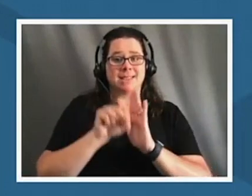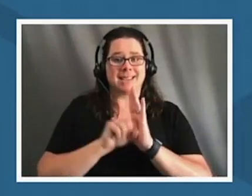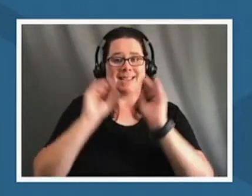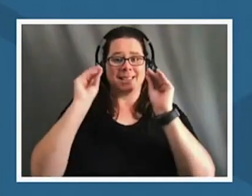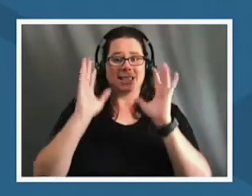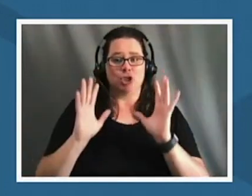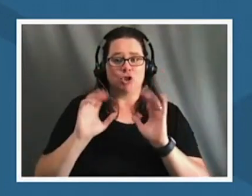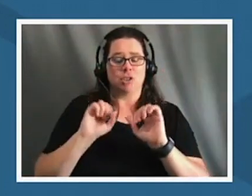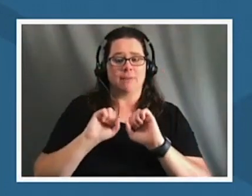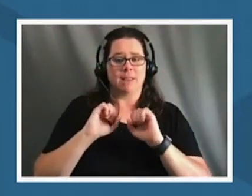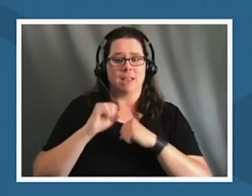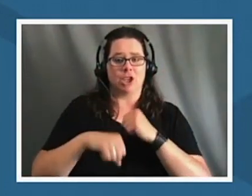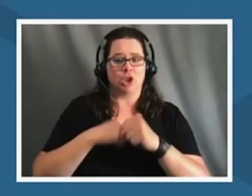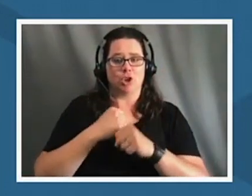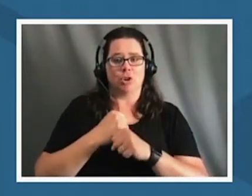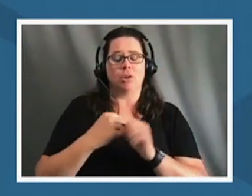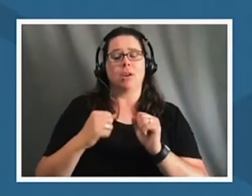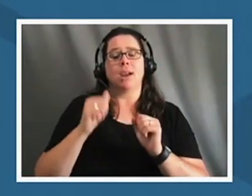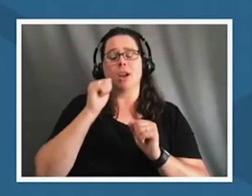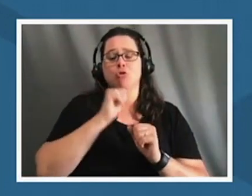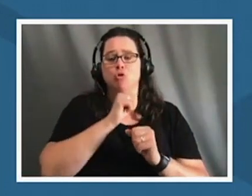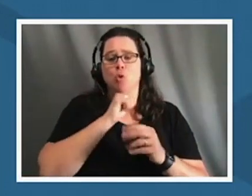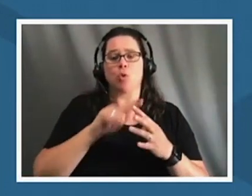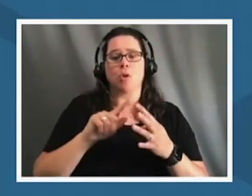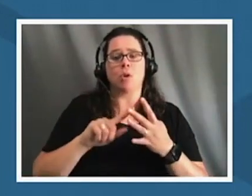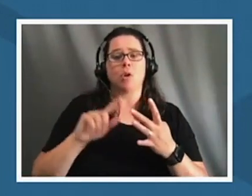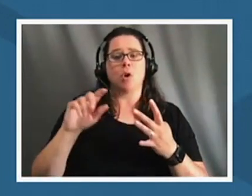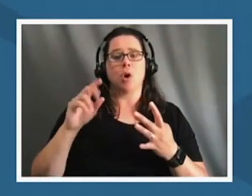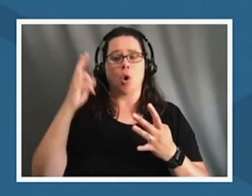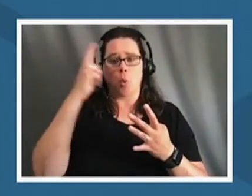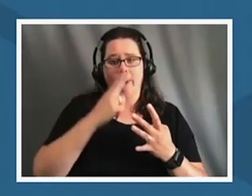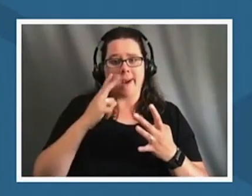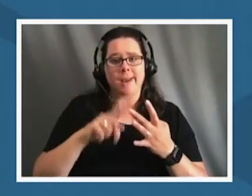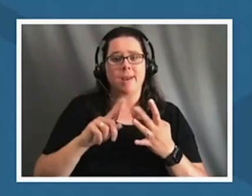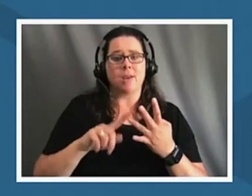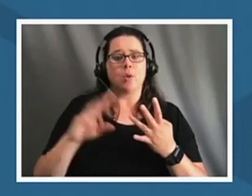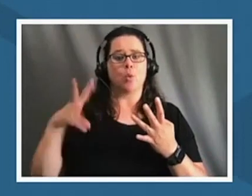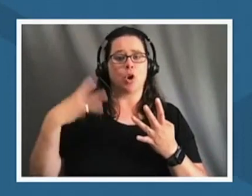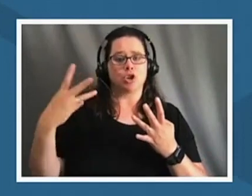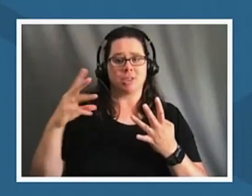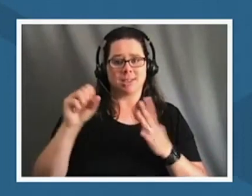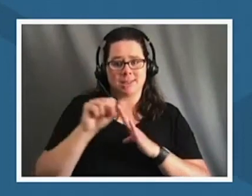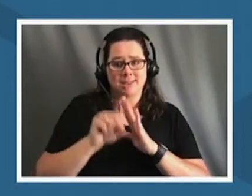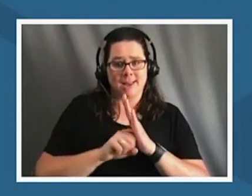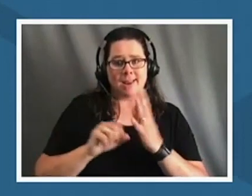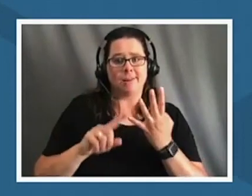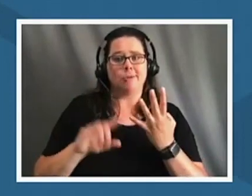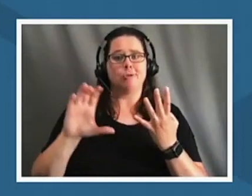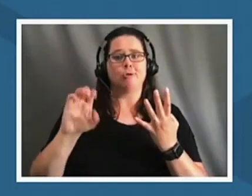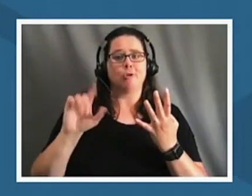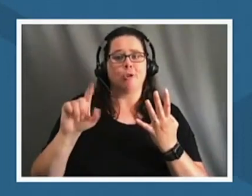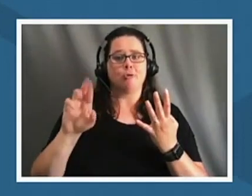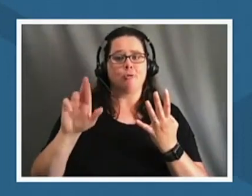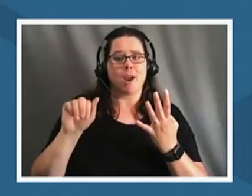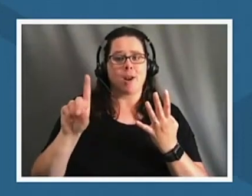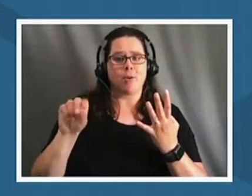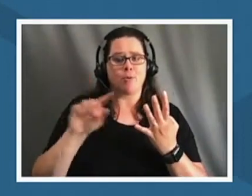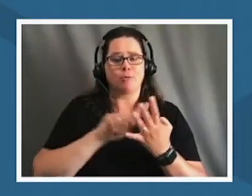arizona hawaii washington state and colorado